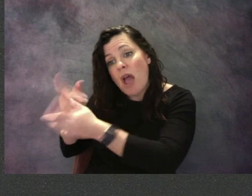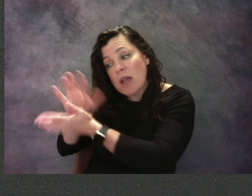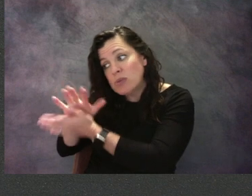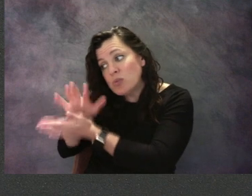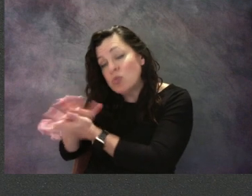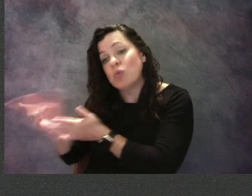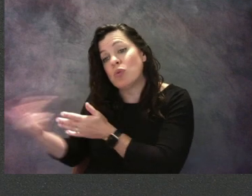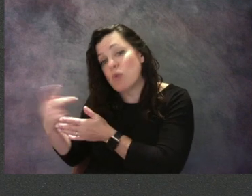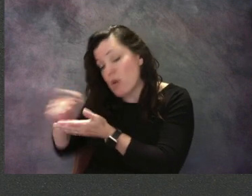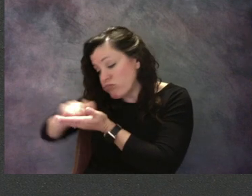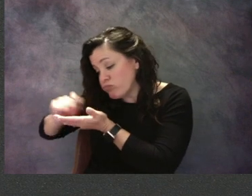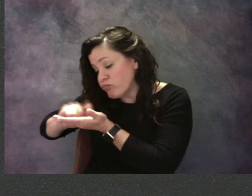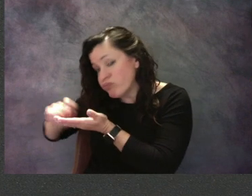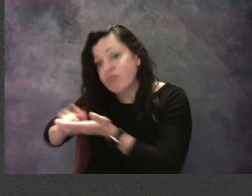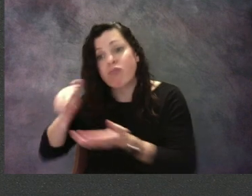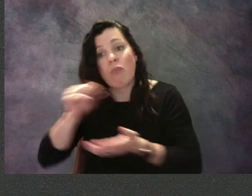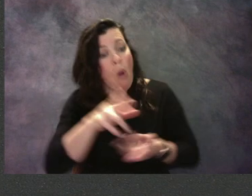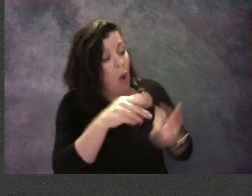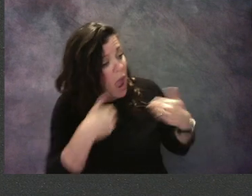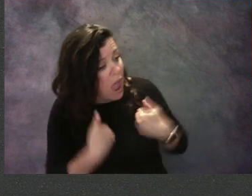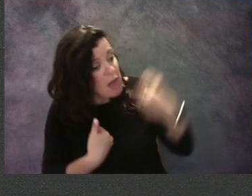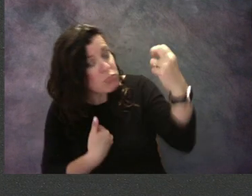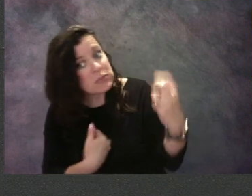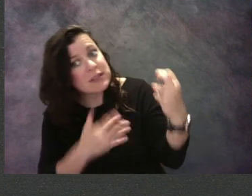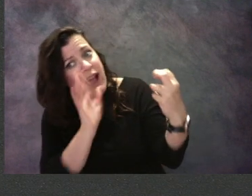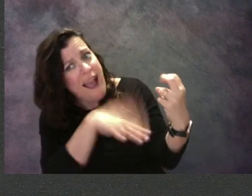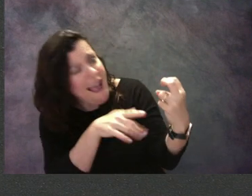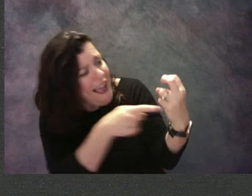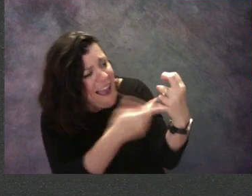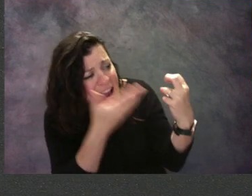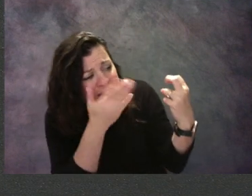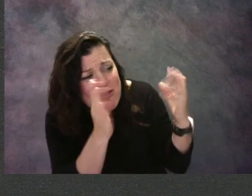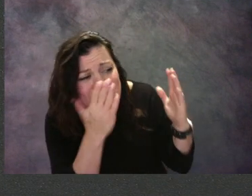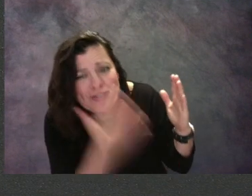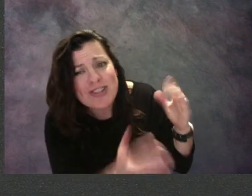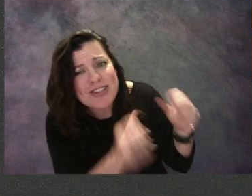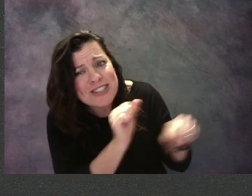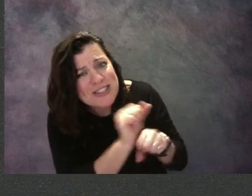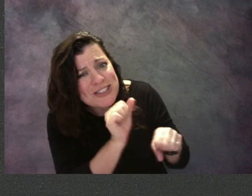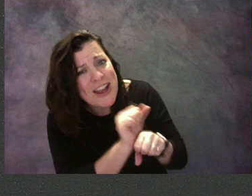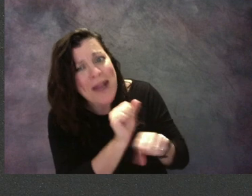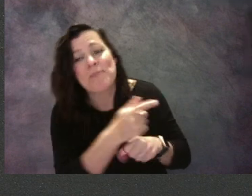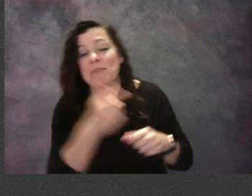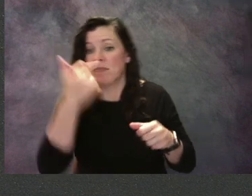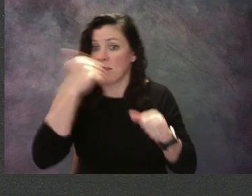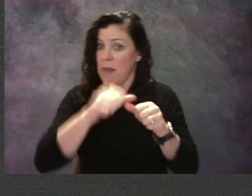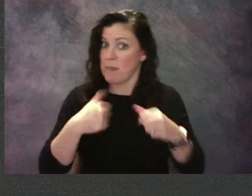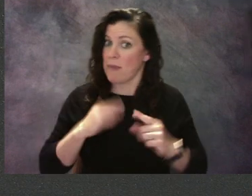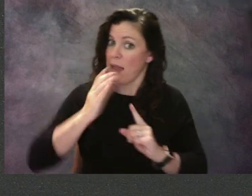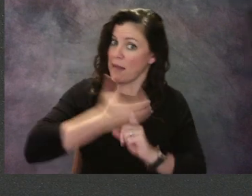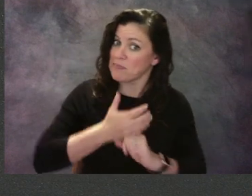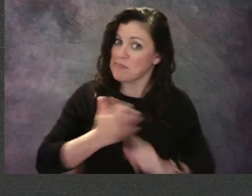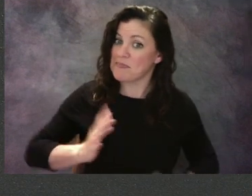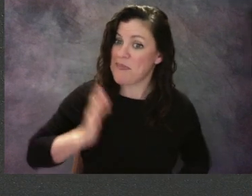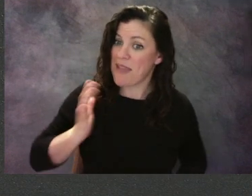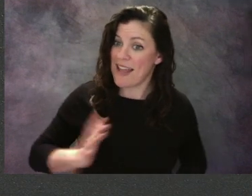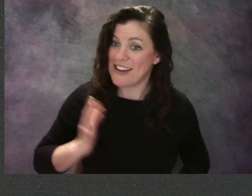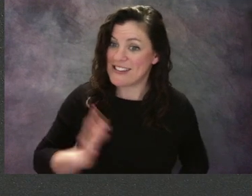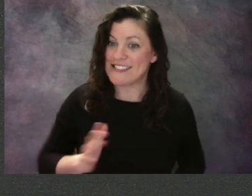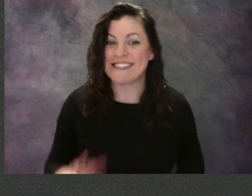Did they do a great job with you, using their art manners? I hope so. Well artists, that's it for today.